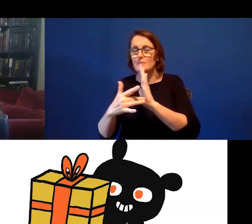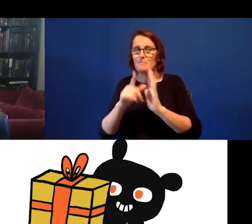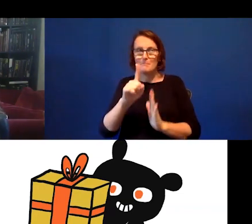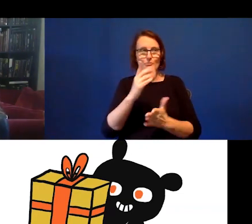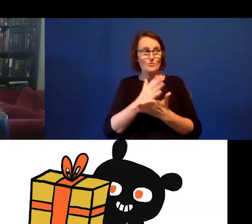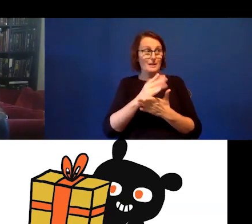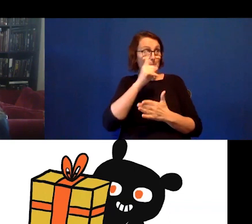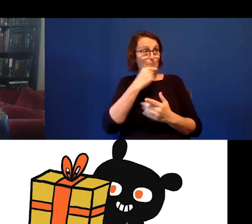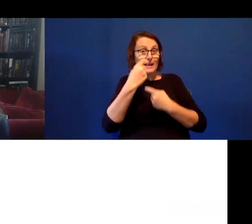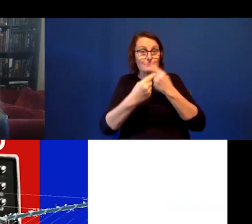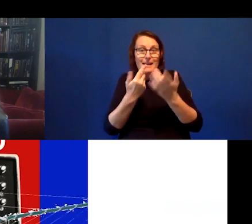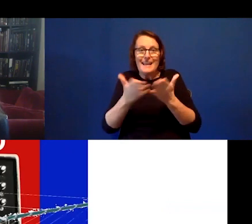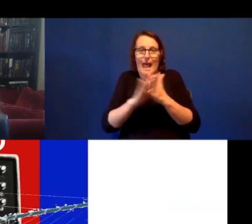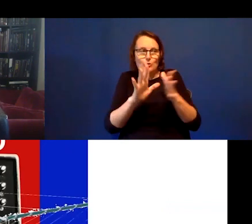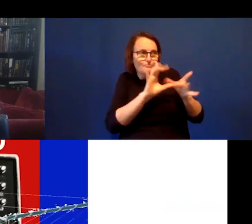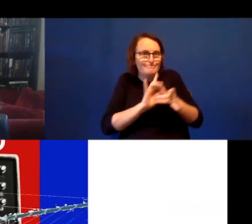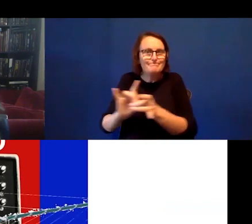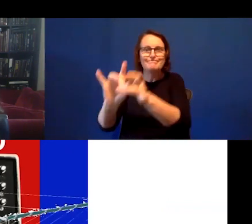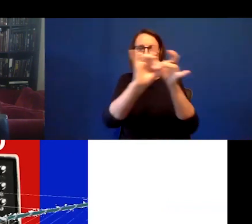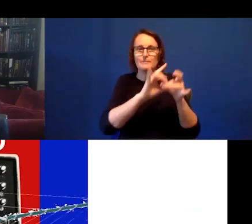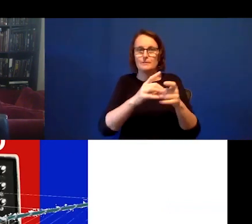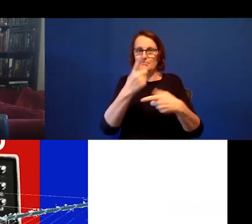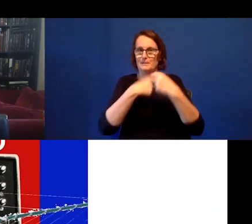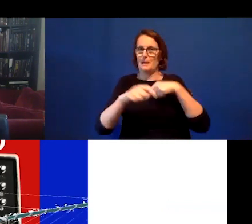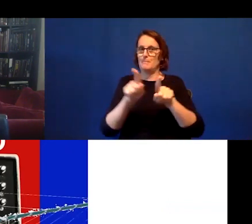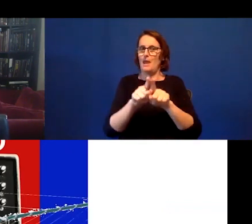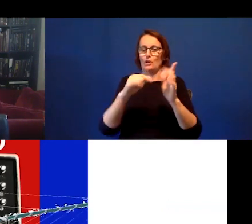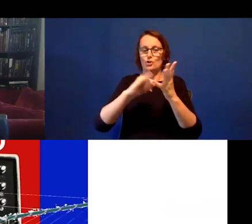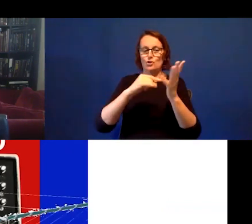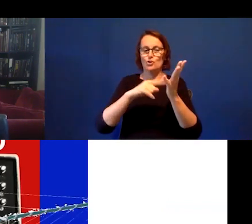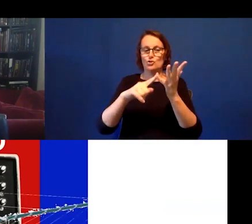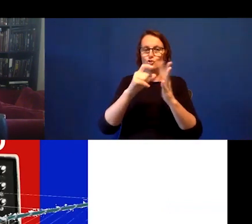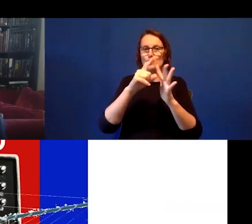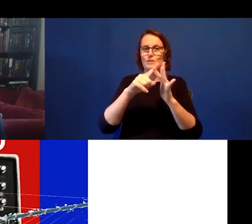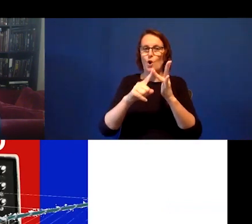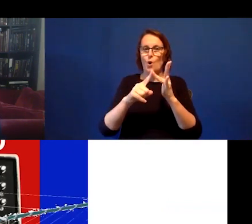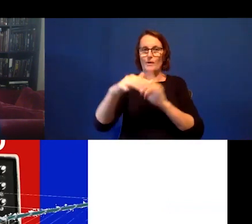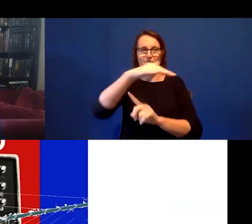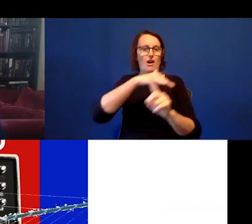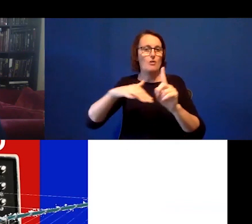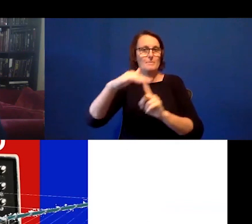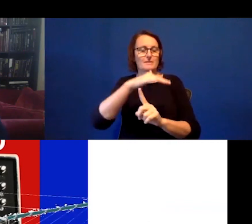Last year I worked on a studio Telematic Studio with Cementa.